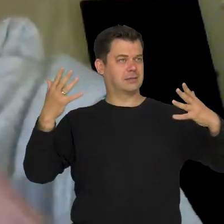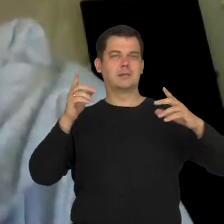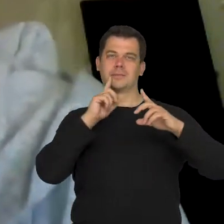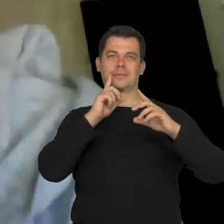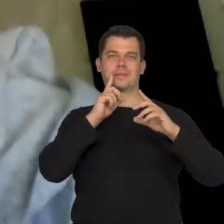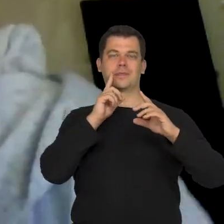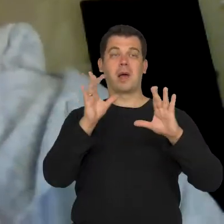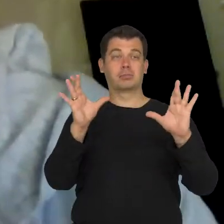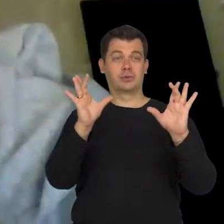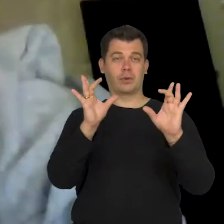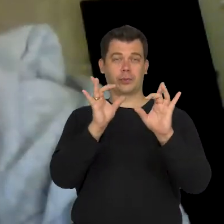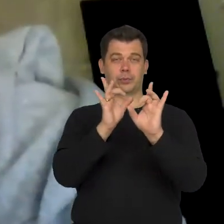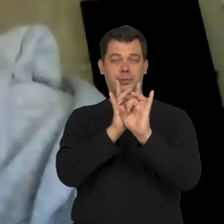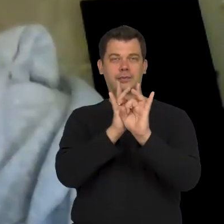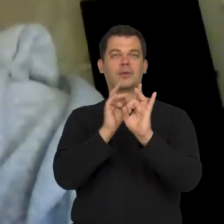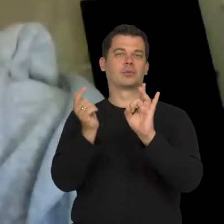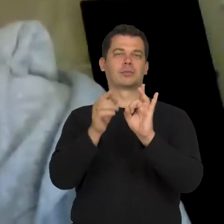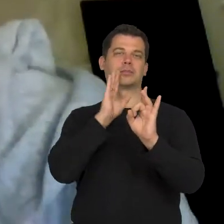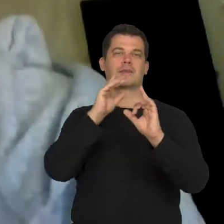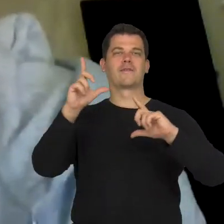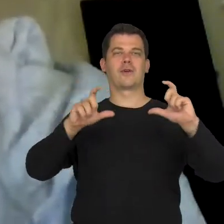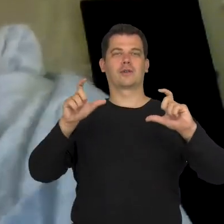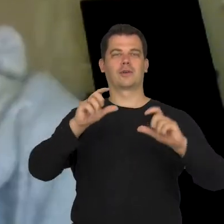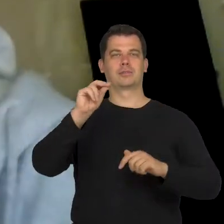the aperture must close to allow us to see.